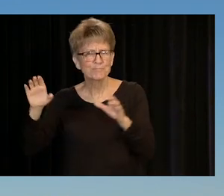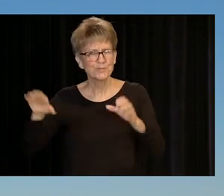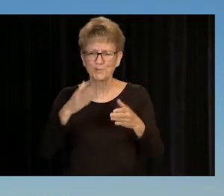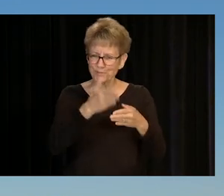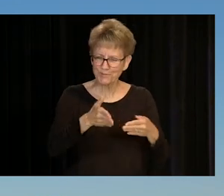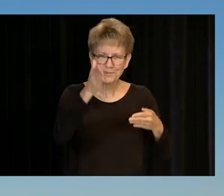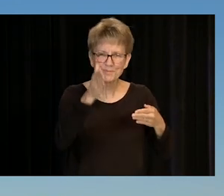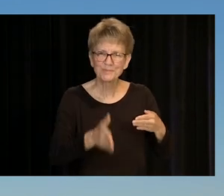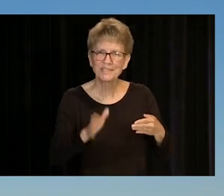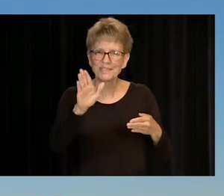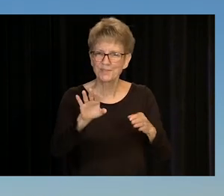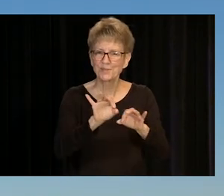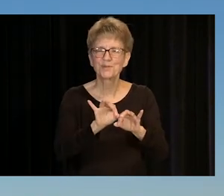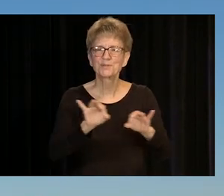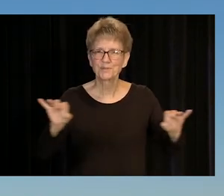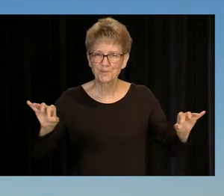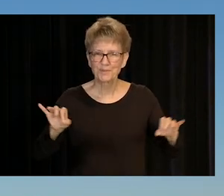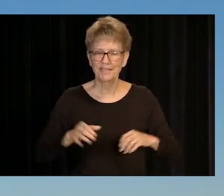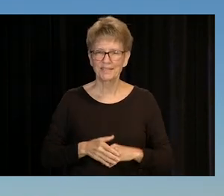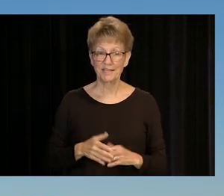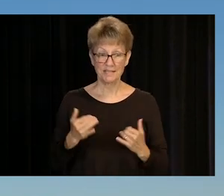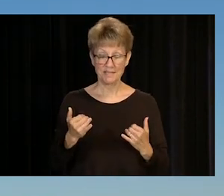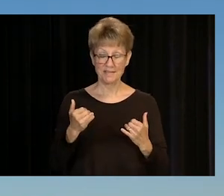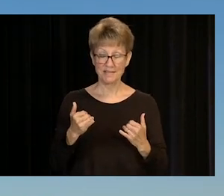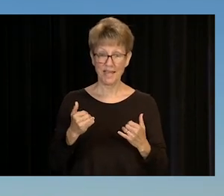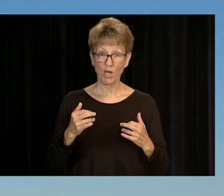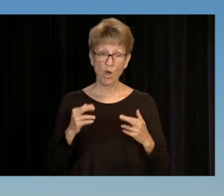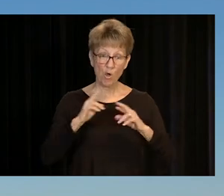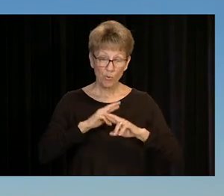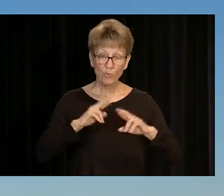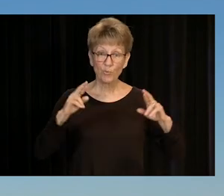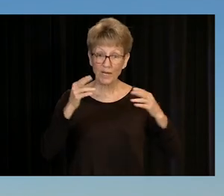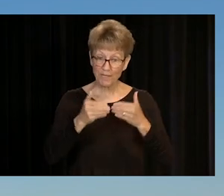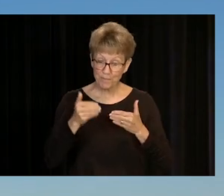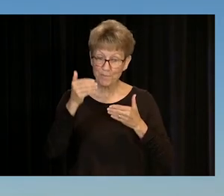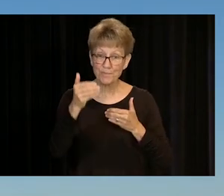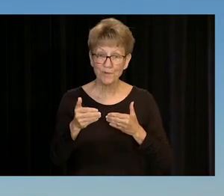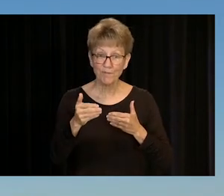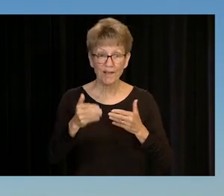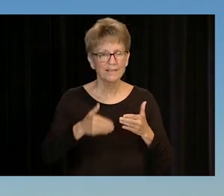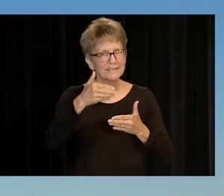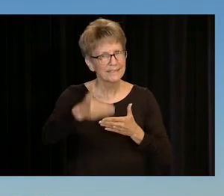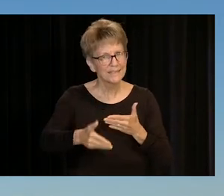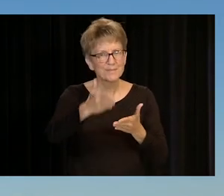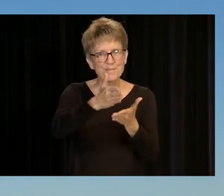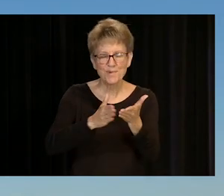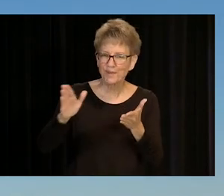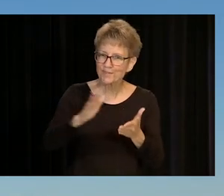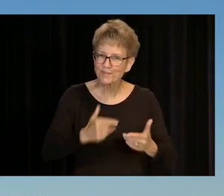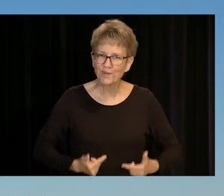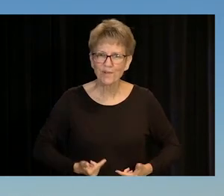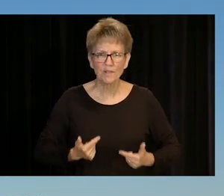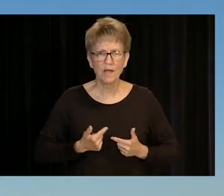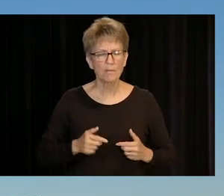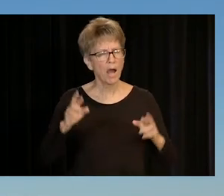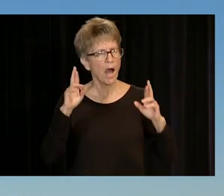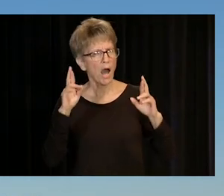YOU COMPLETED YOUR DEGREE. NOW YOU'RE READY TO MOVE ONTO THE NEXT CHAPTER OF YOUR LIFE. I HOPE YOU TAKE A MOMENT